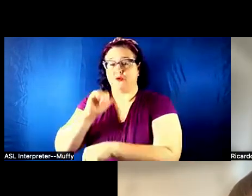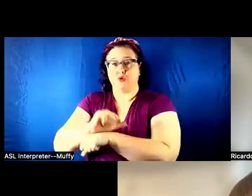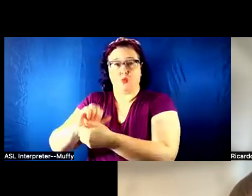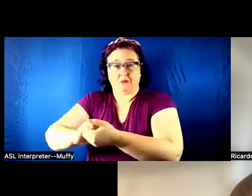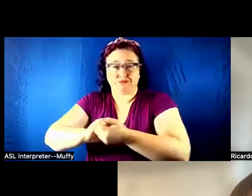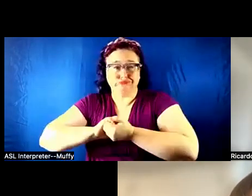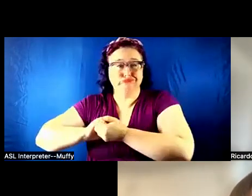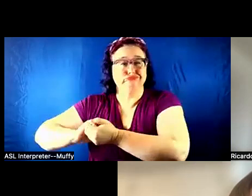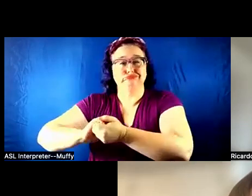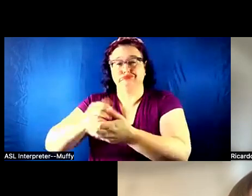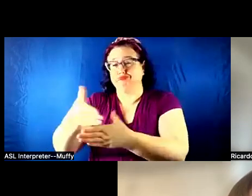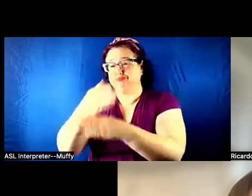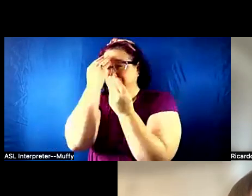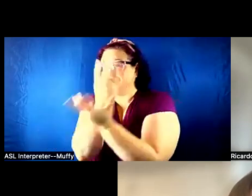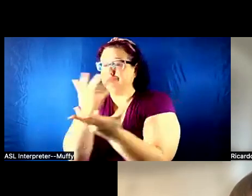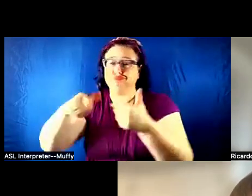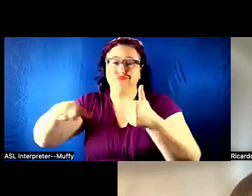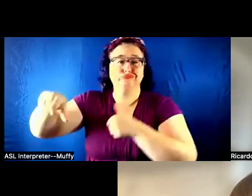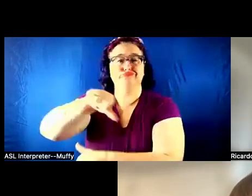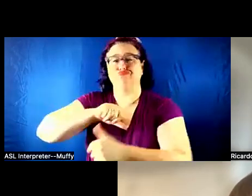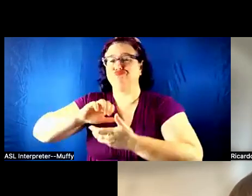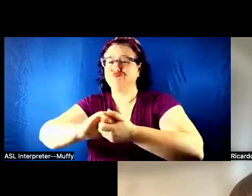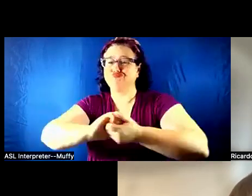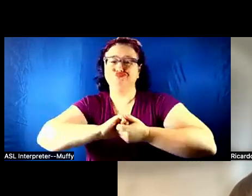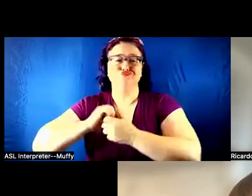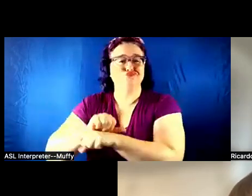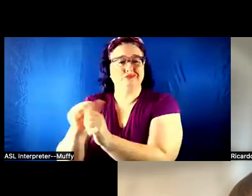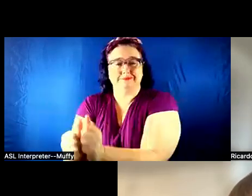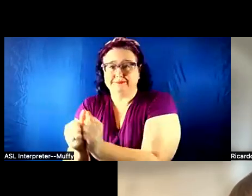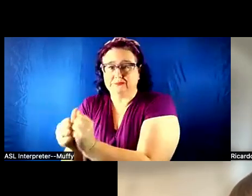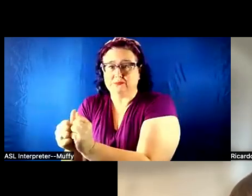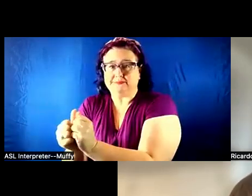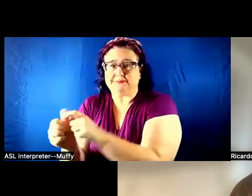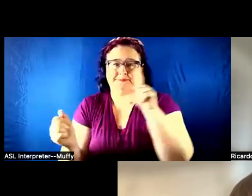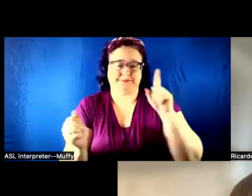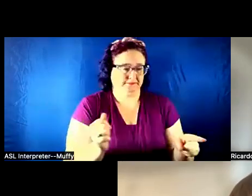sharing information and collaborating and then there are those who like to work in their silo,